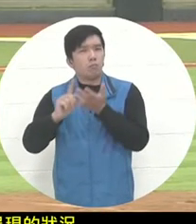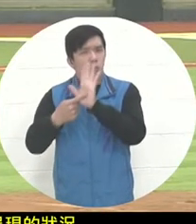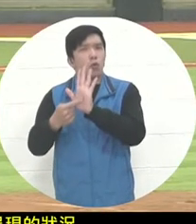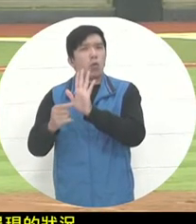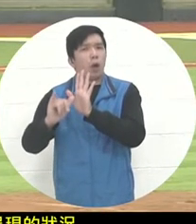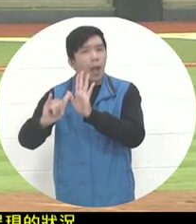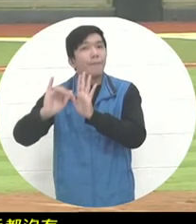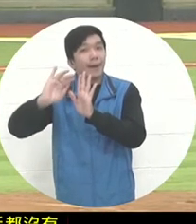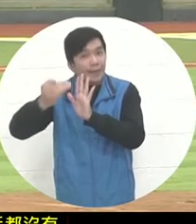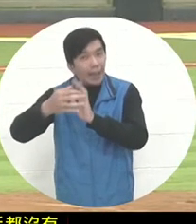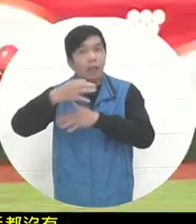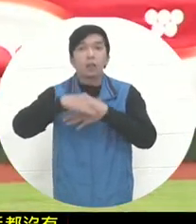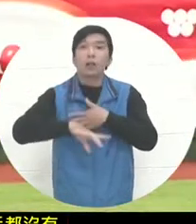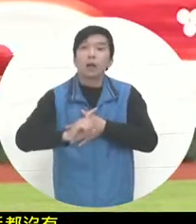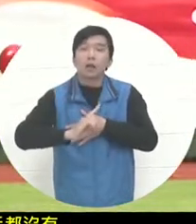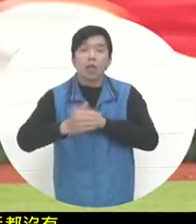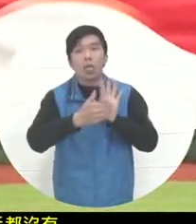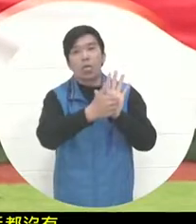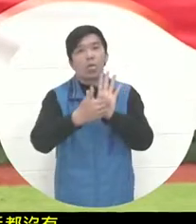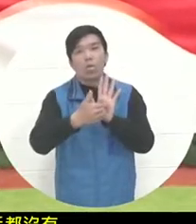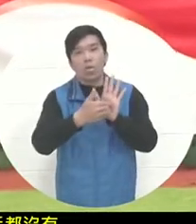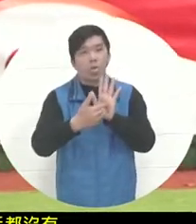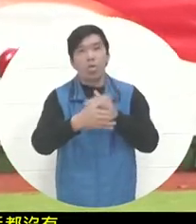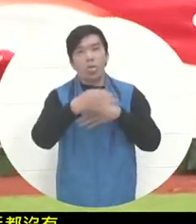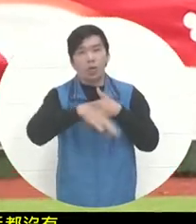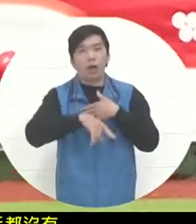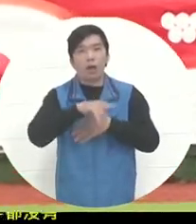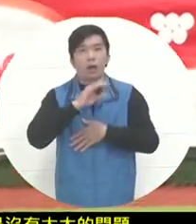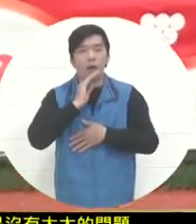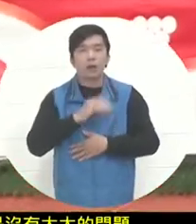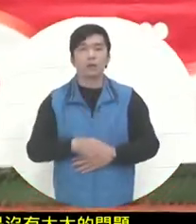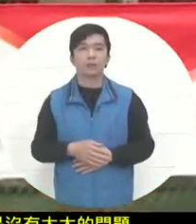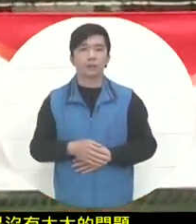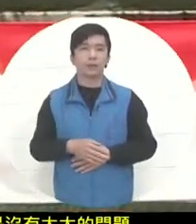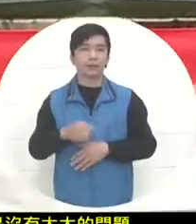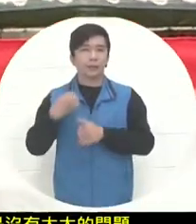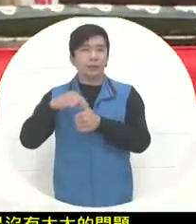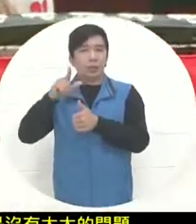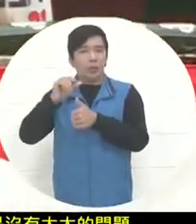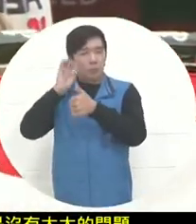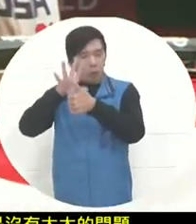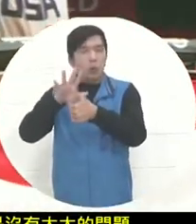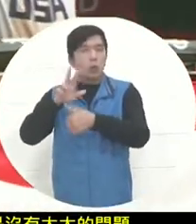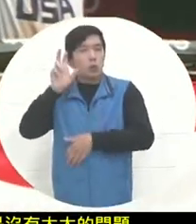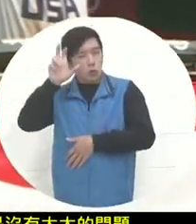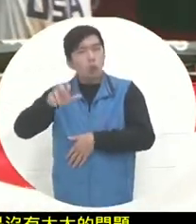that is There is nothing the back of the hand can do to help. Sometimes coaches come up to appease the pitchers at times like this.